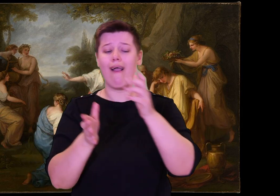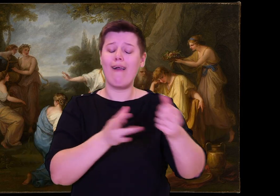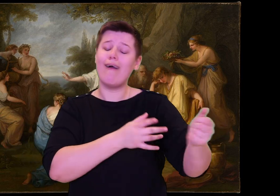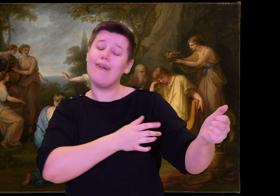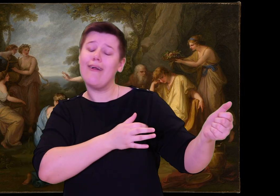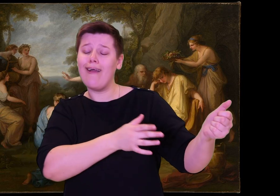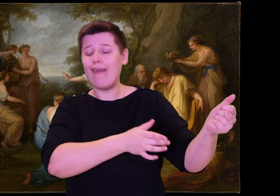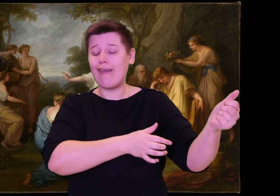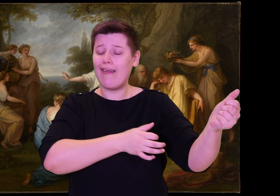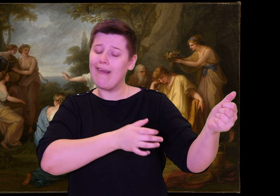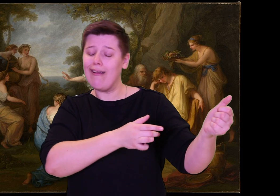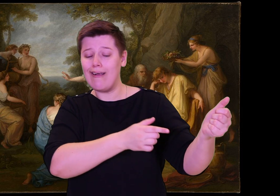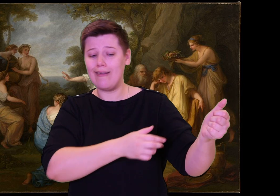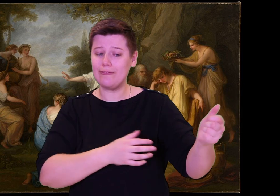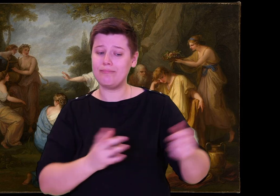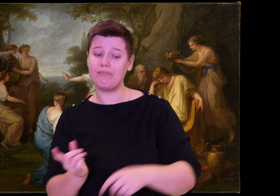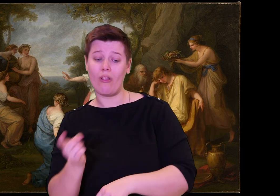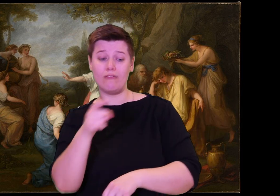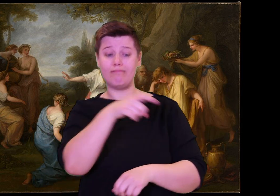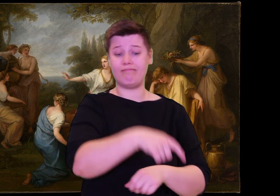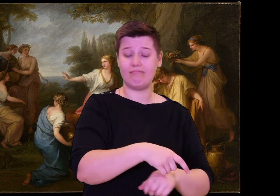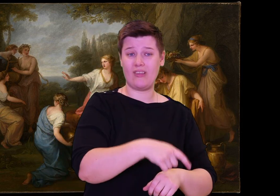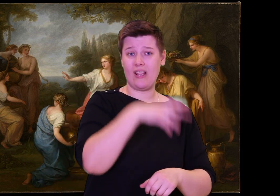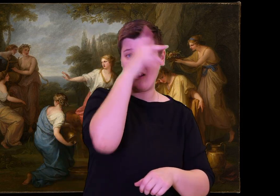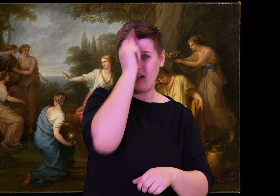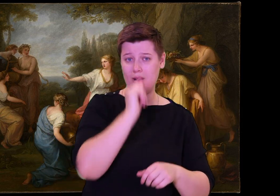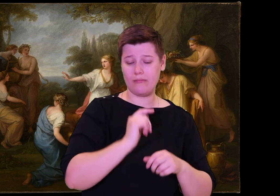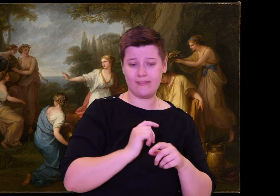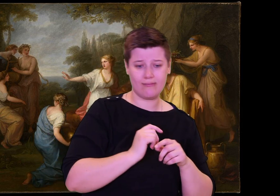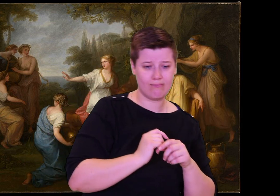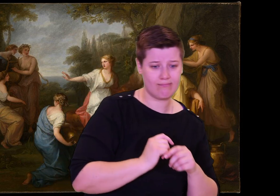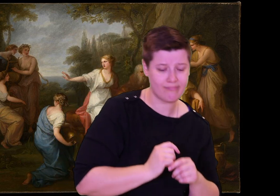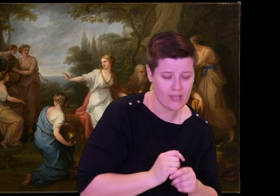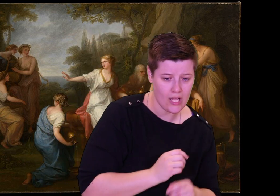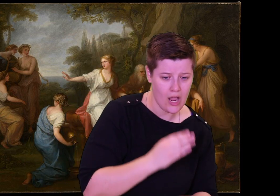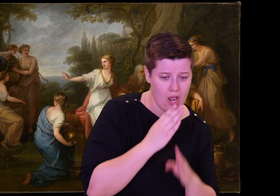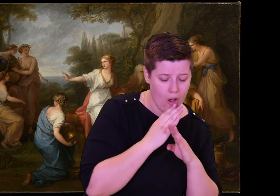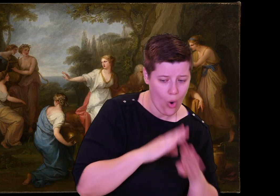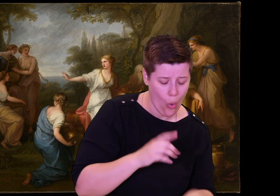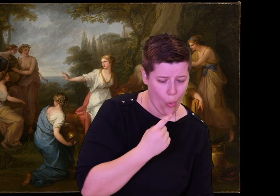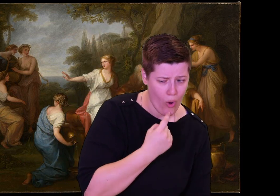This food belongs to someone else, a man whose white bones may be lying in the